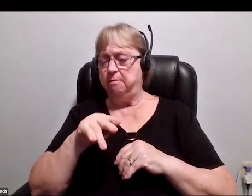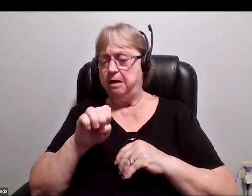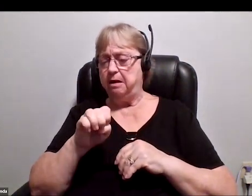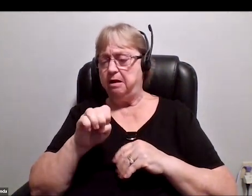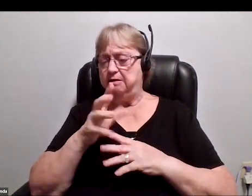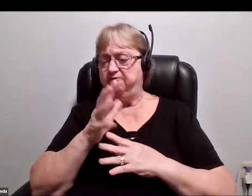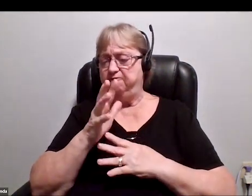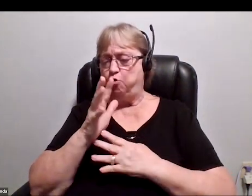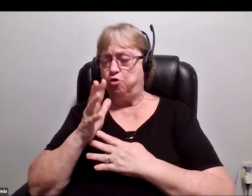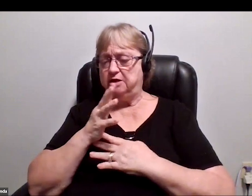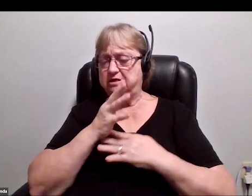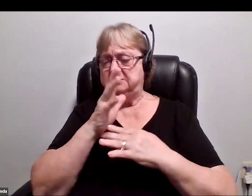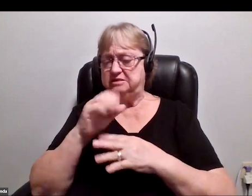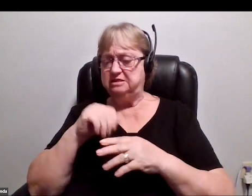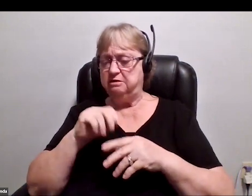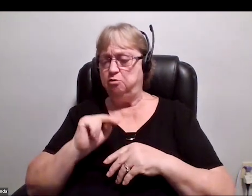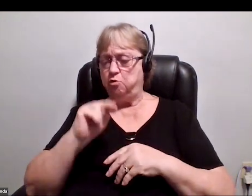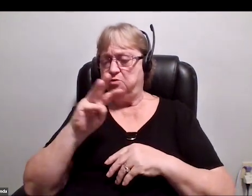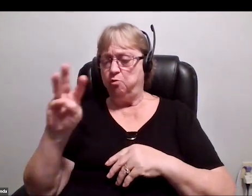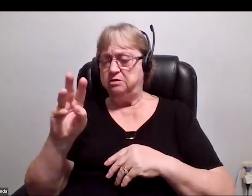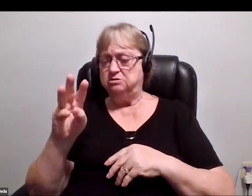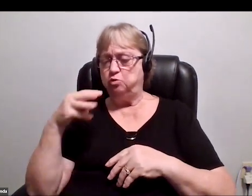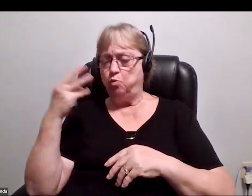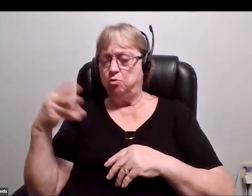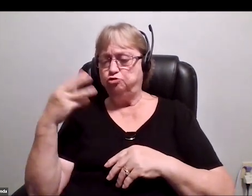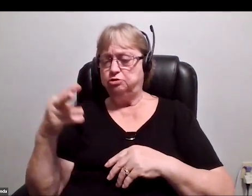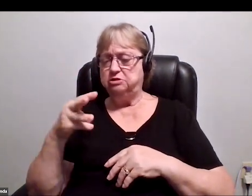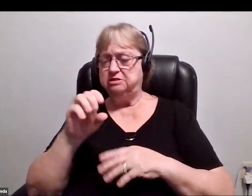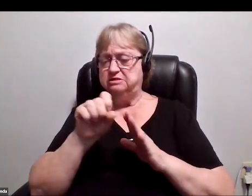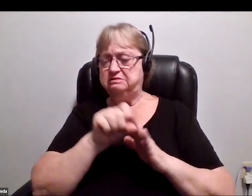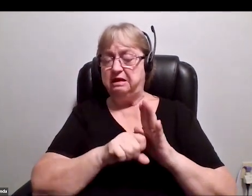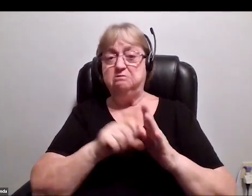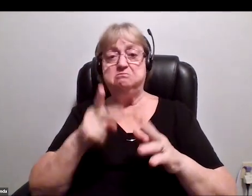in northwest Washington state. You can see trees, you can see roads,